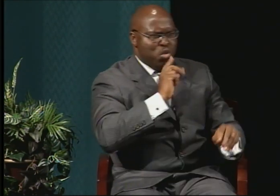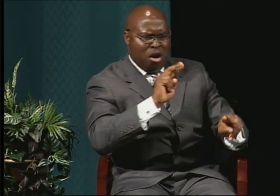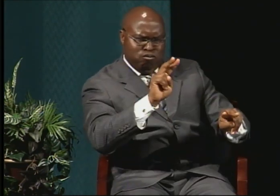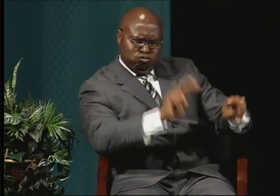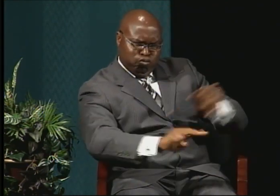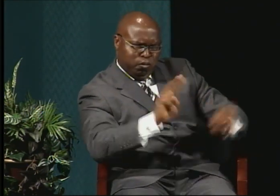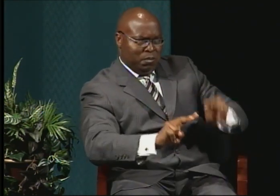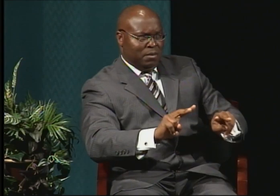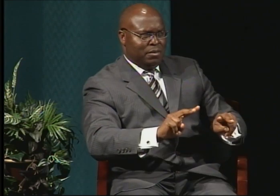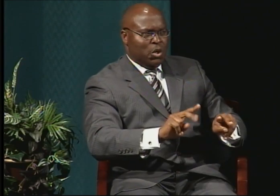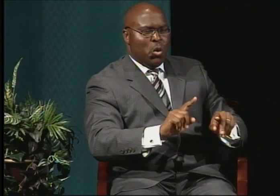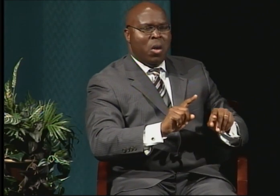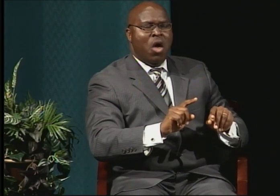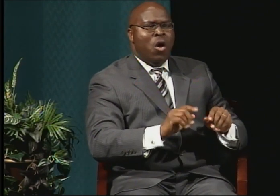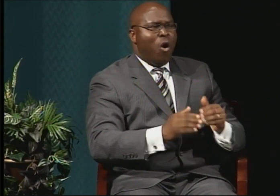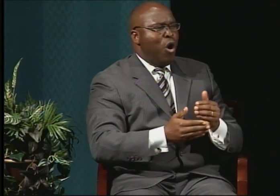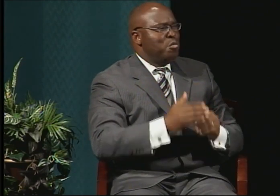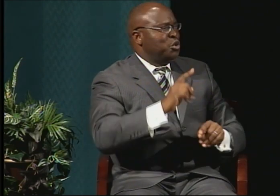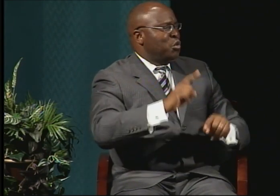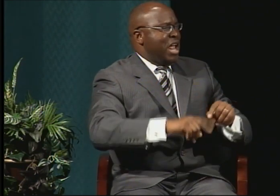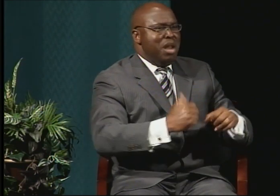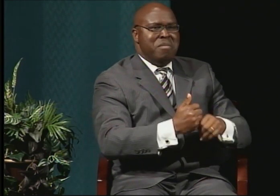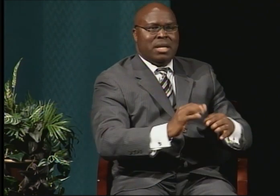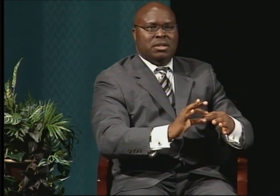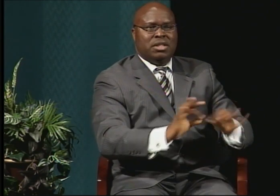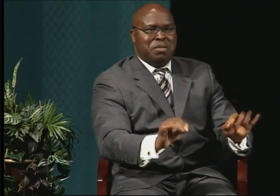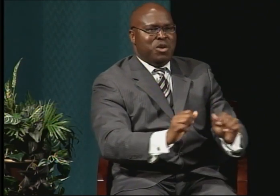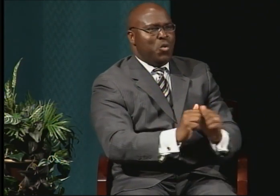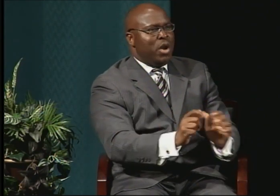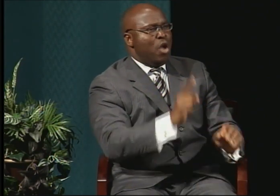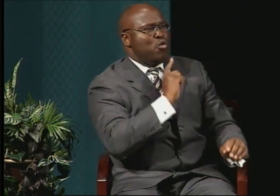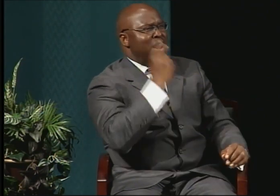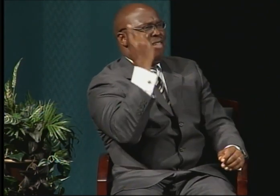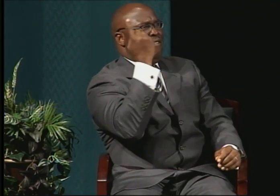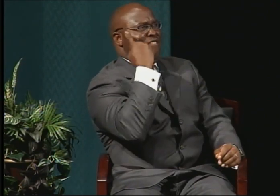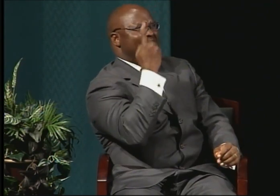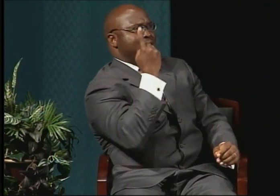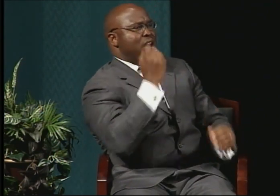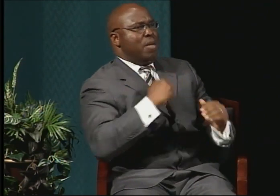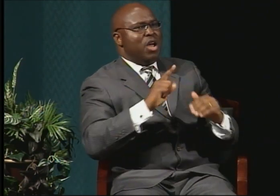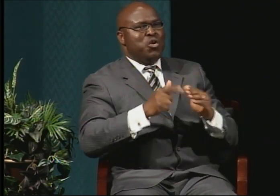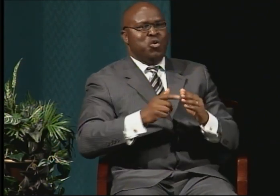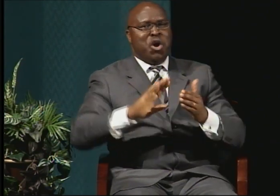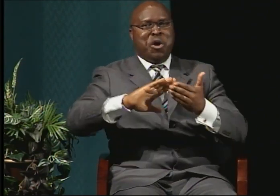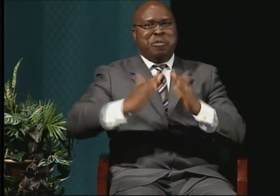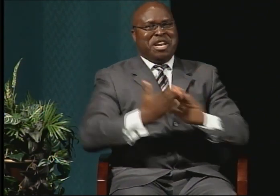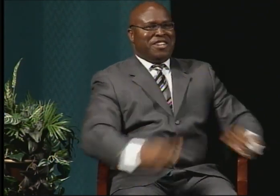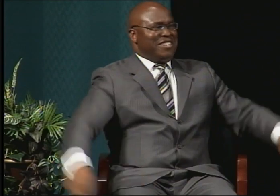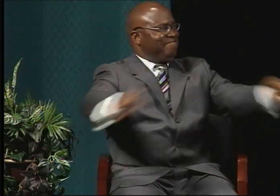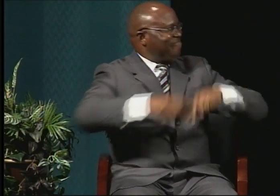And it becomes a community effort. You're no longer a consumer.